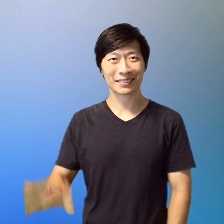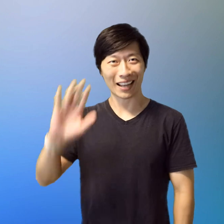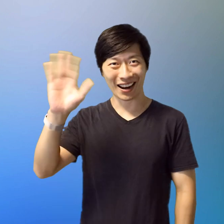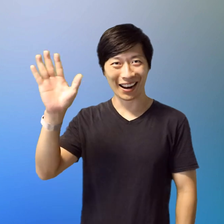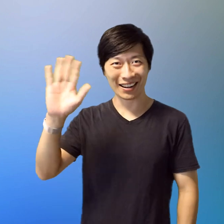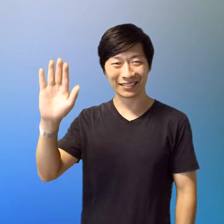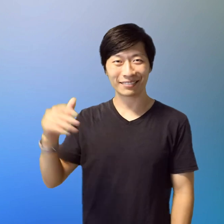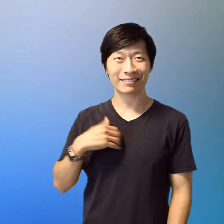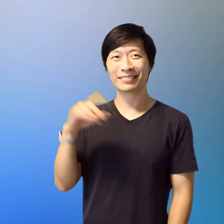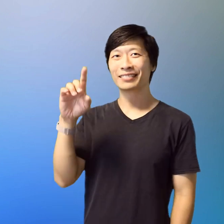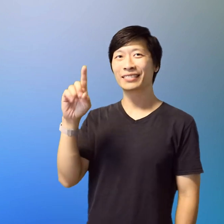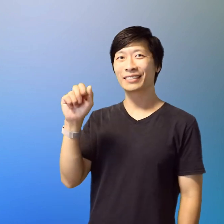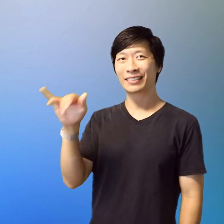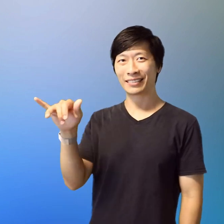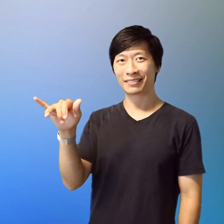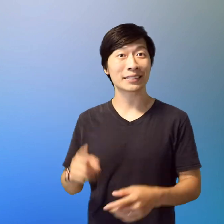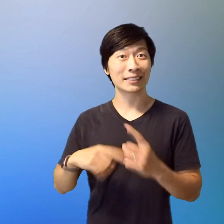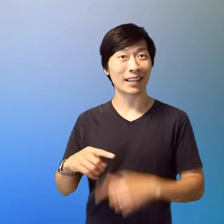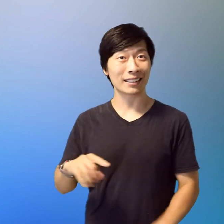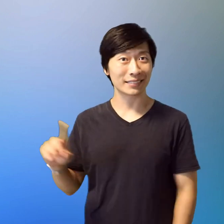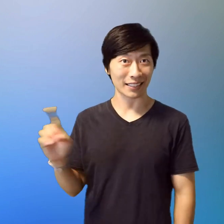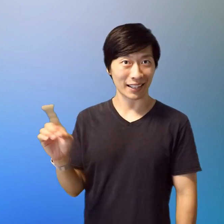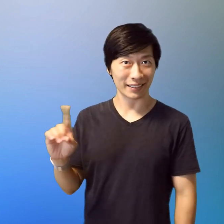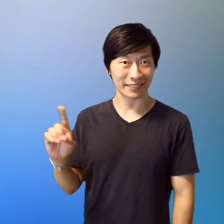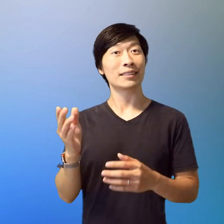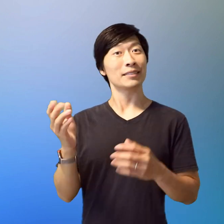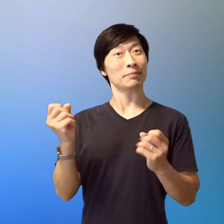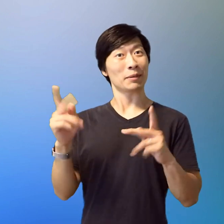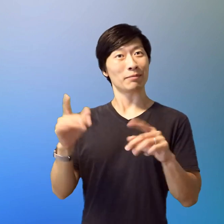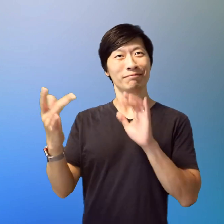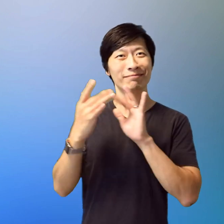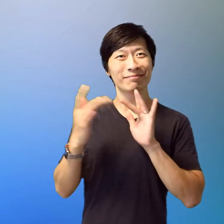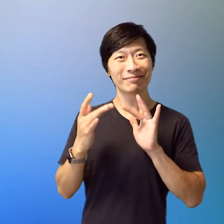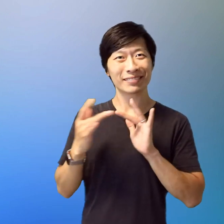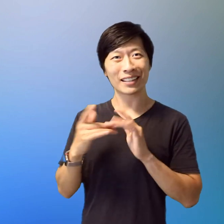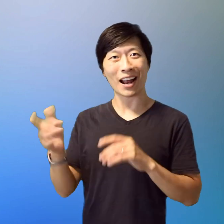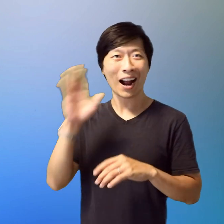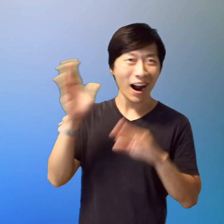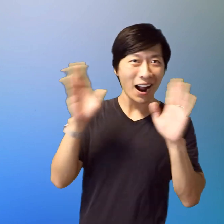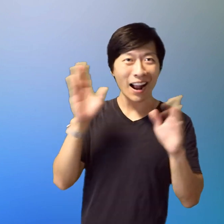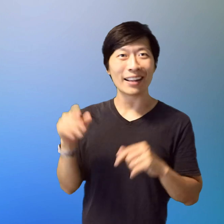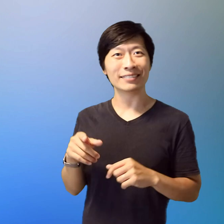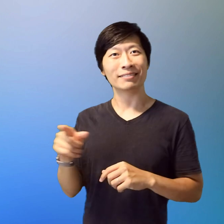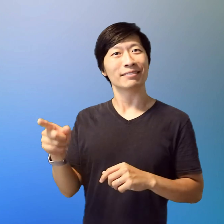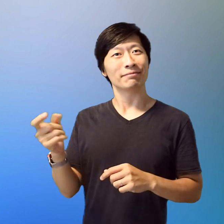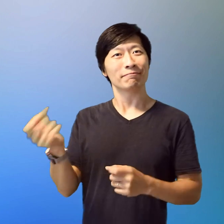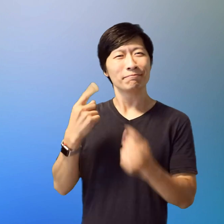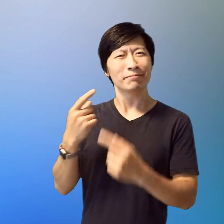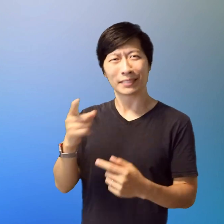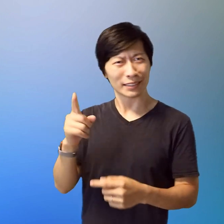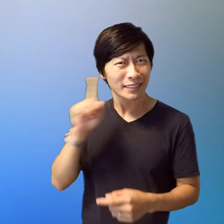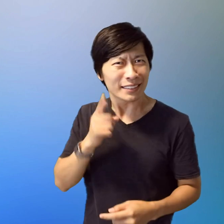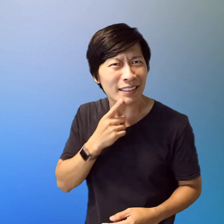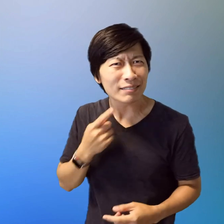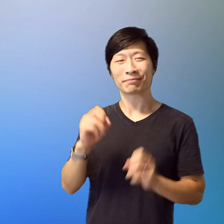Hey everybody what's up I am Danny and this is my sign name many people have been asking me hey are you deaf